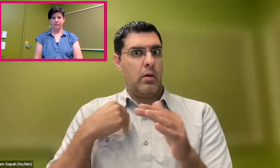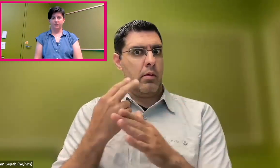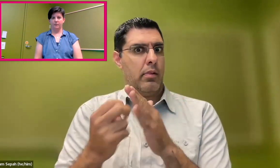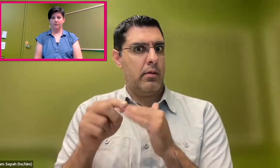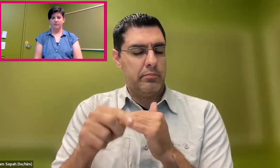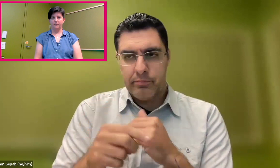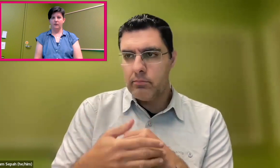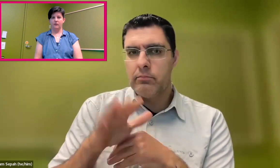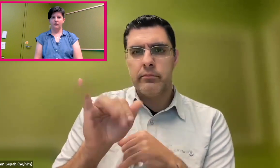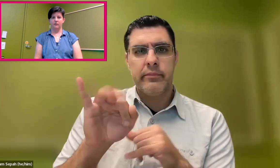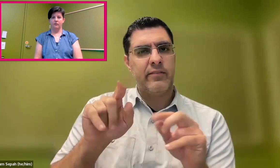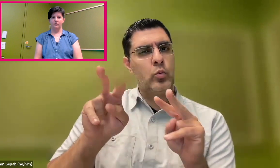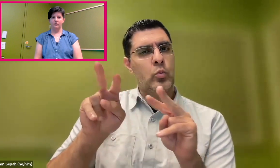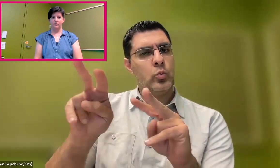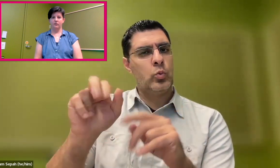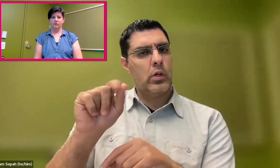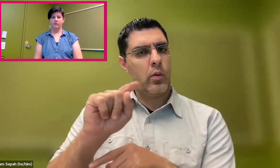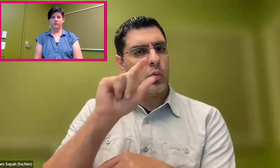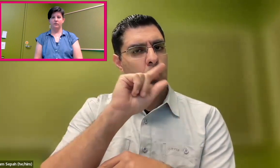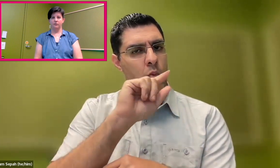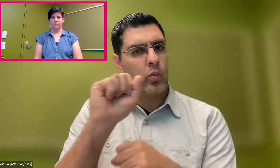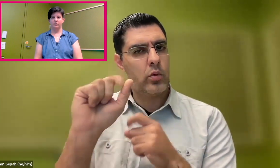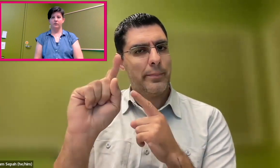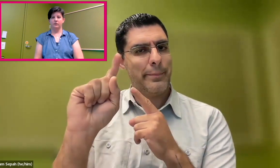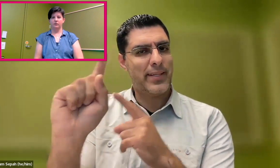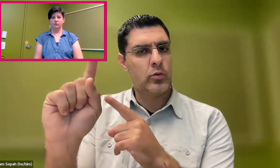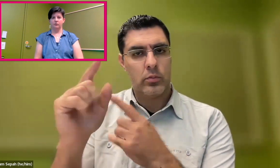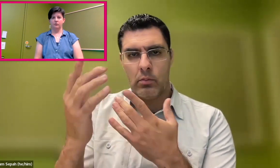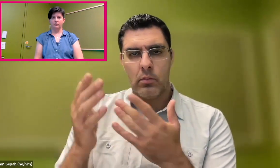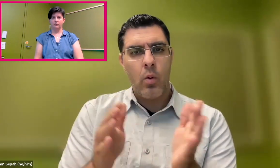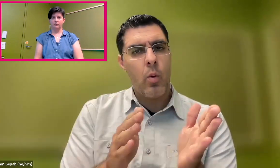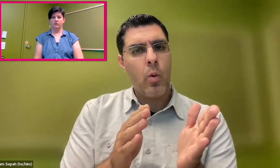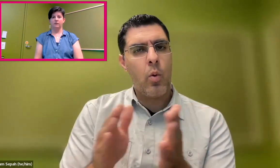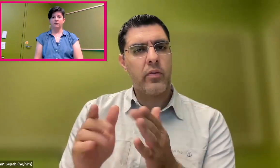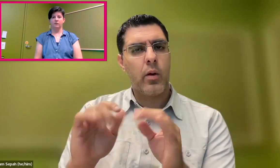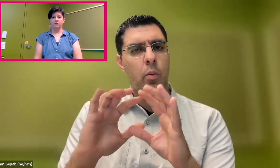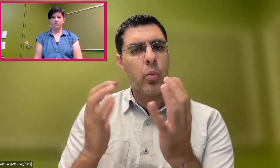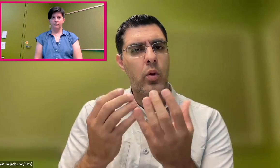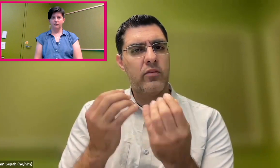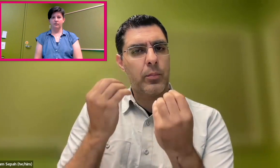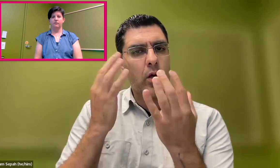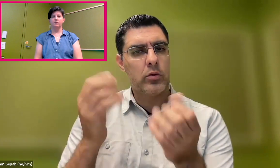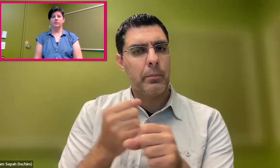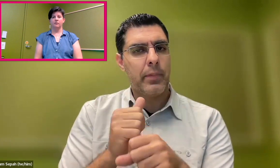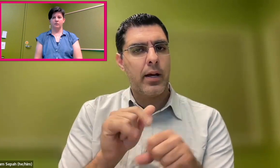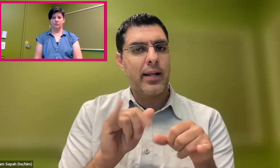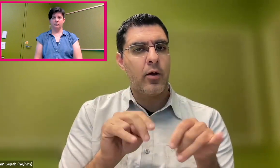But before I explain that, if I can just step back a bit, if you look at Google's mission, it's to organize the world's information